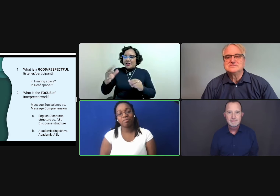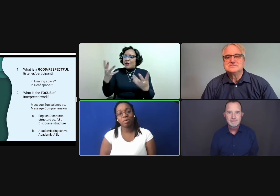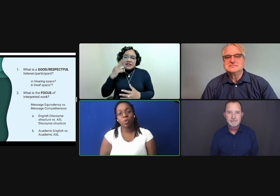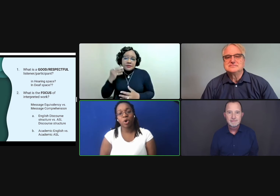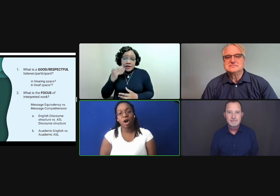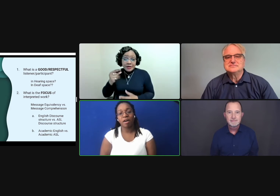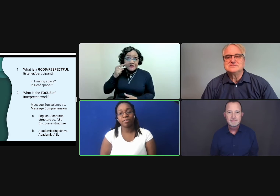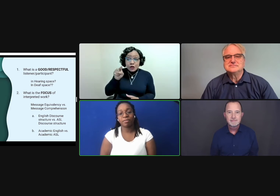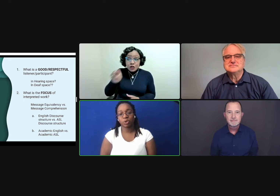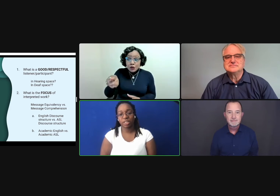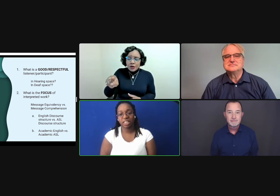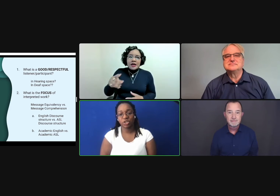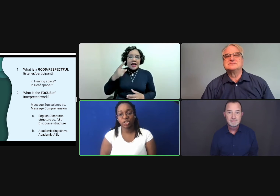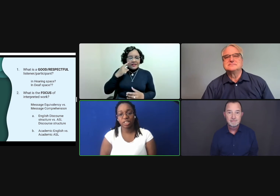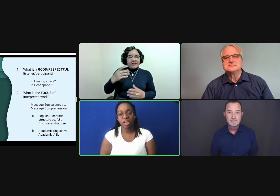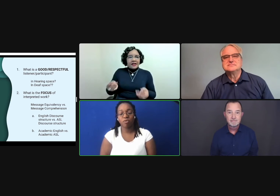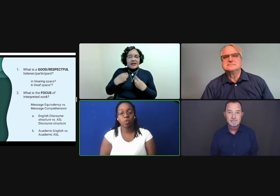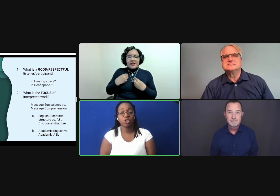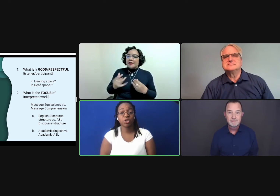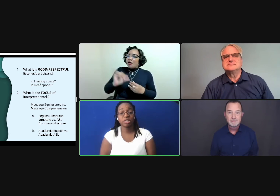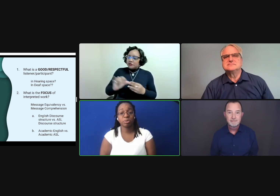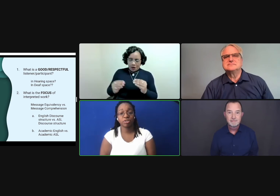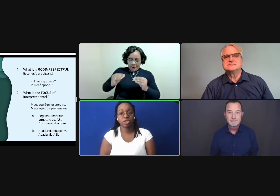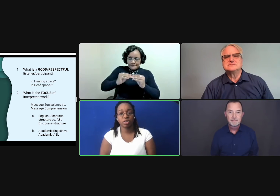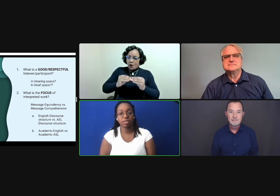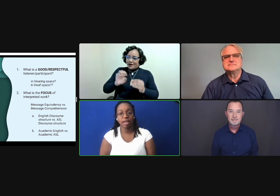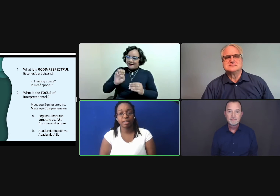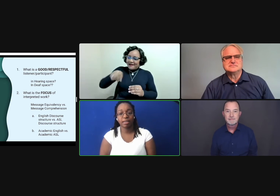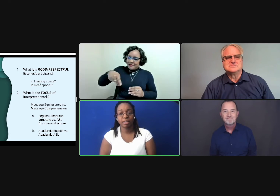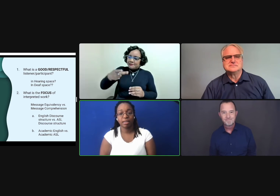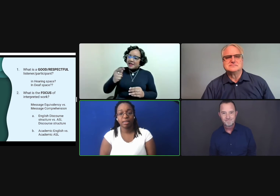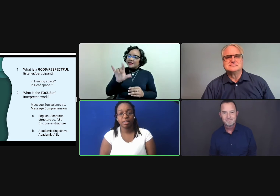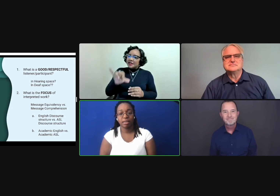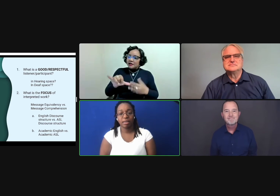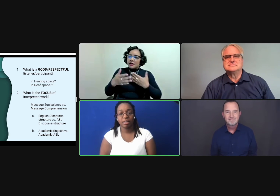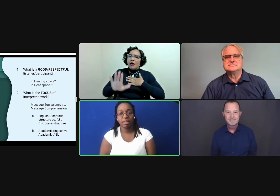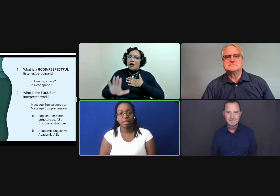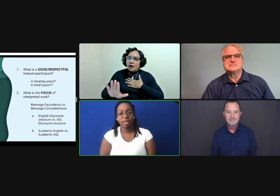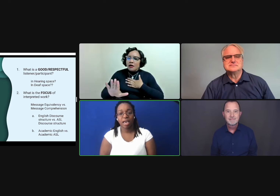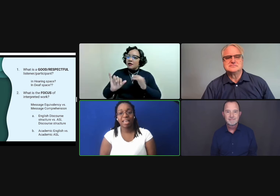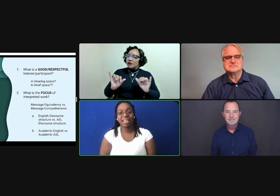gave me more of a visualization of what your experience looks like.